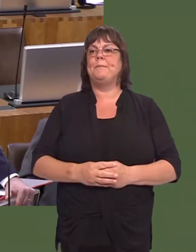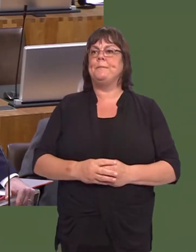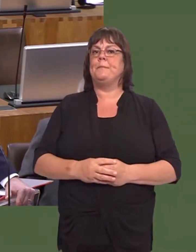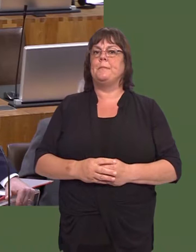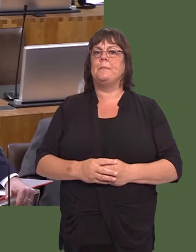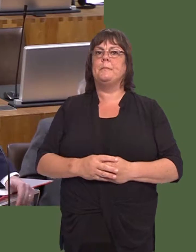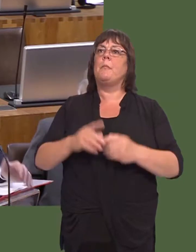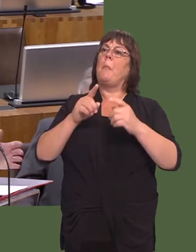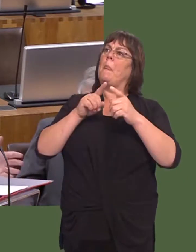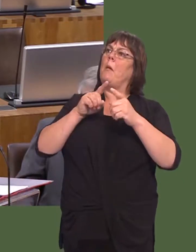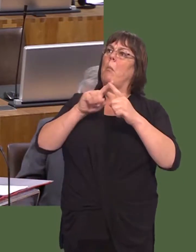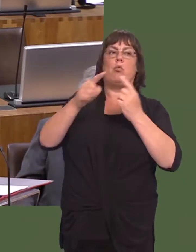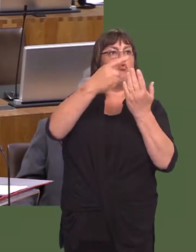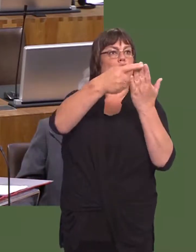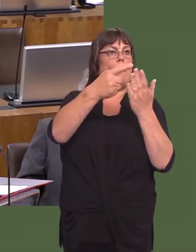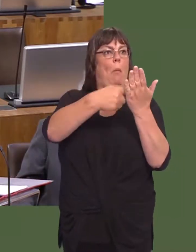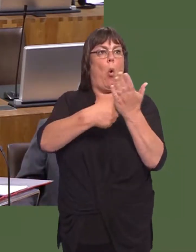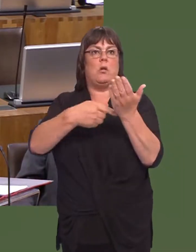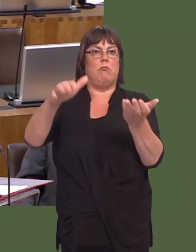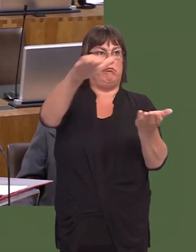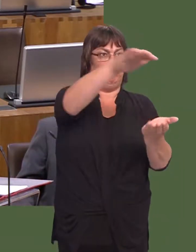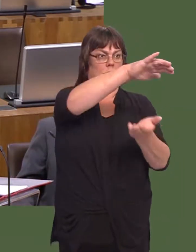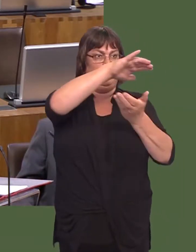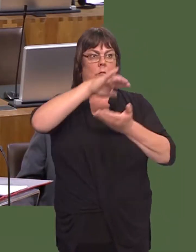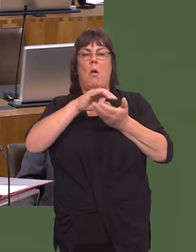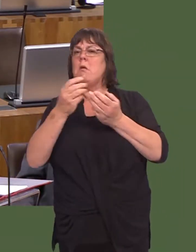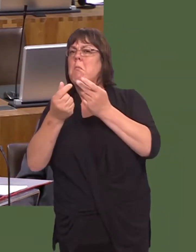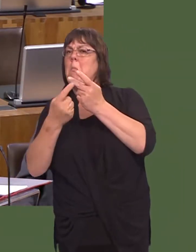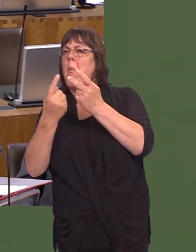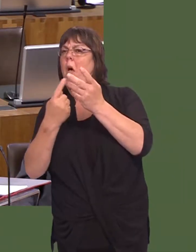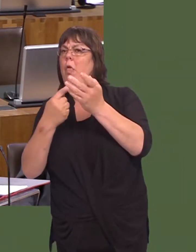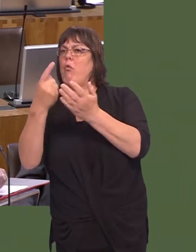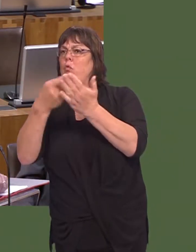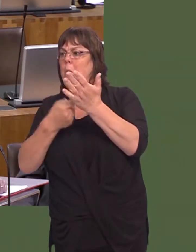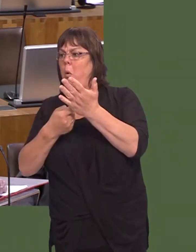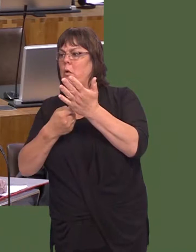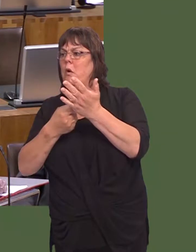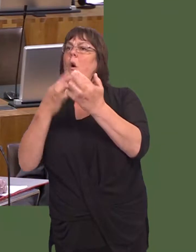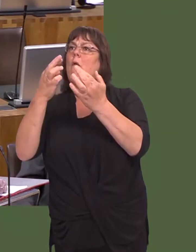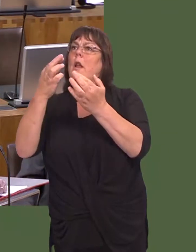We have received the majority of the reports already. The remaining reports we expect to see in the course of this week.